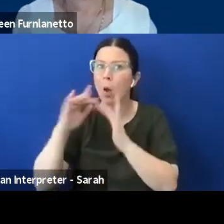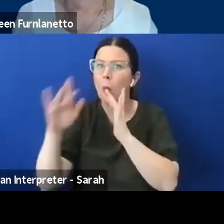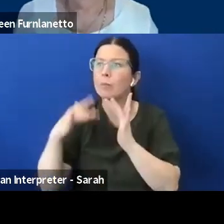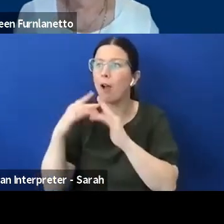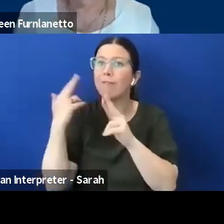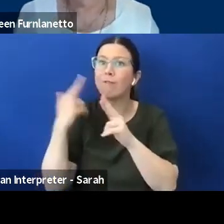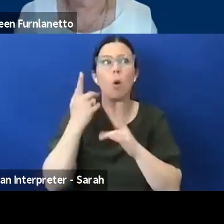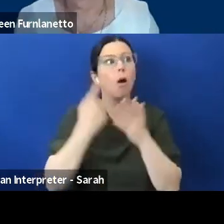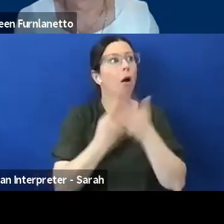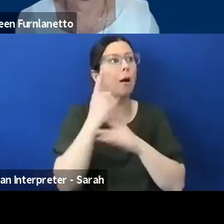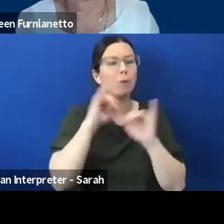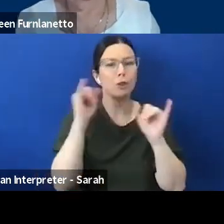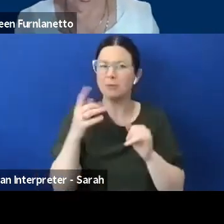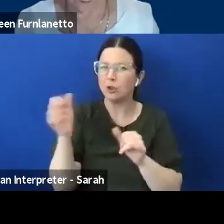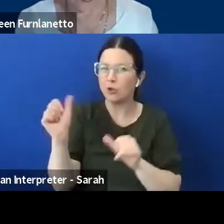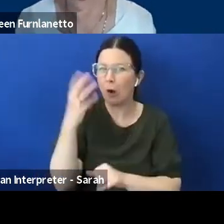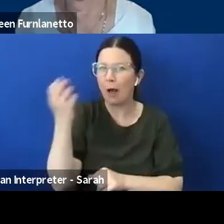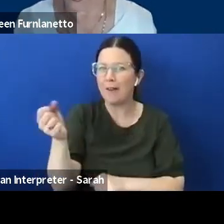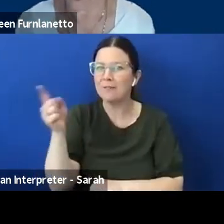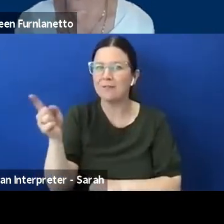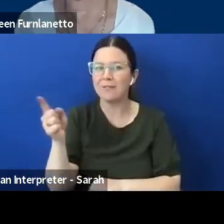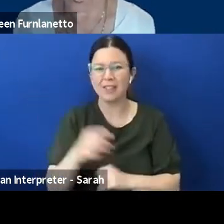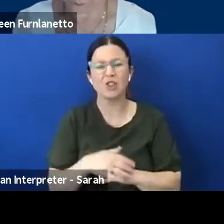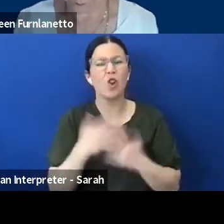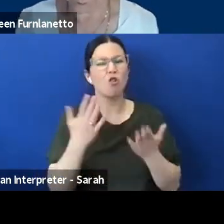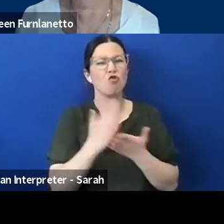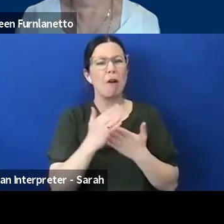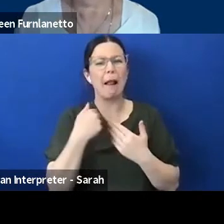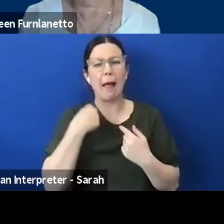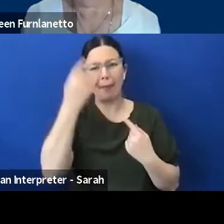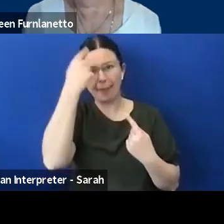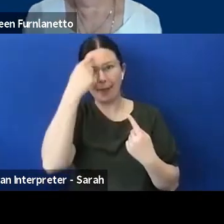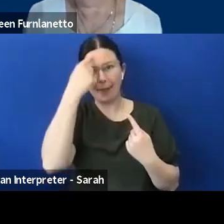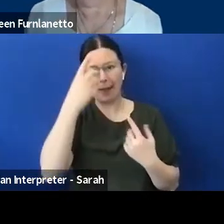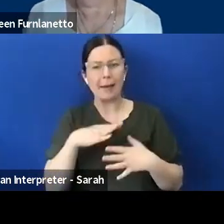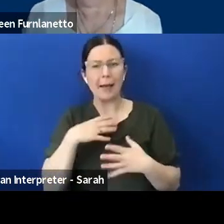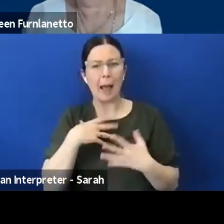I definitely think there's a lot more work that needs to be done in terms of accessibility